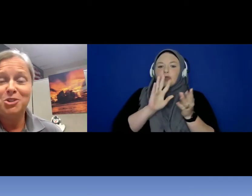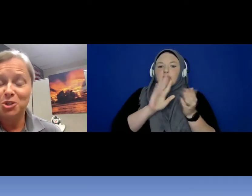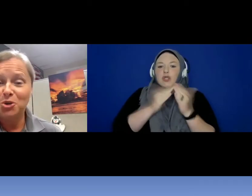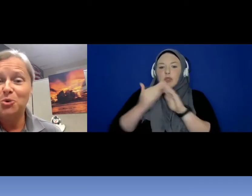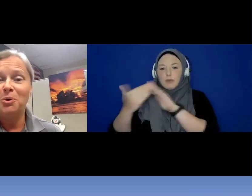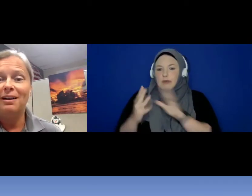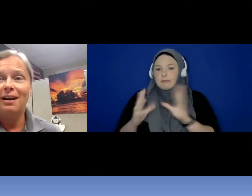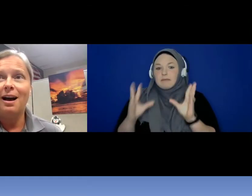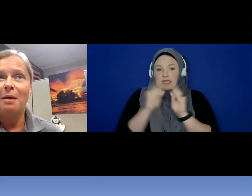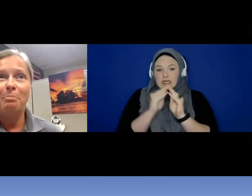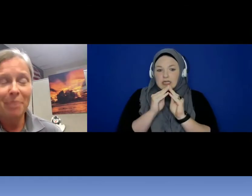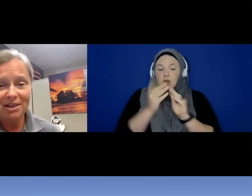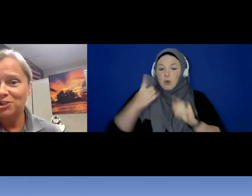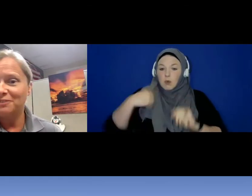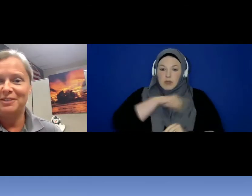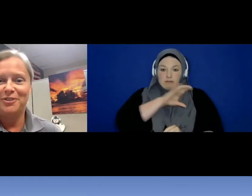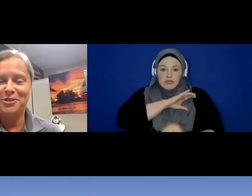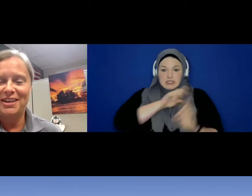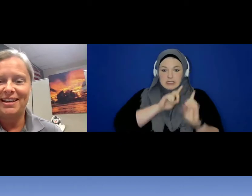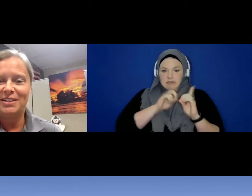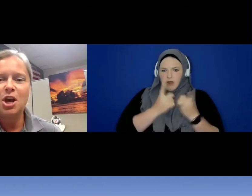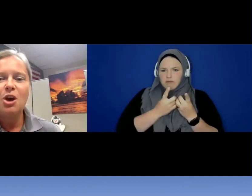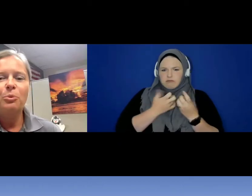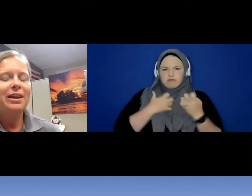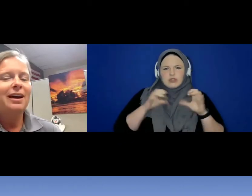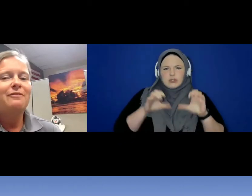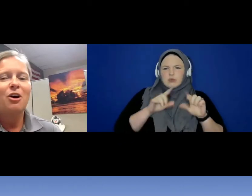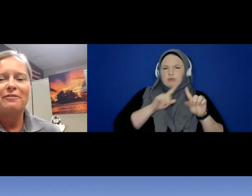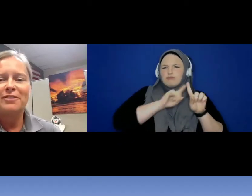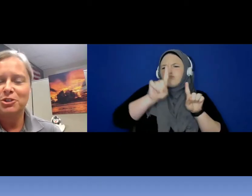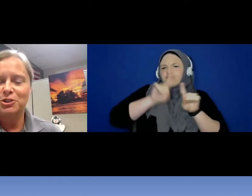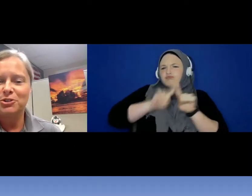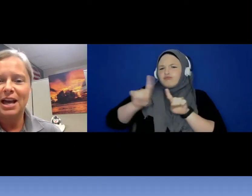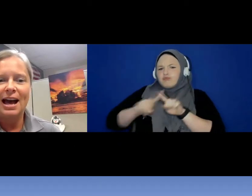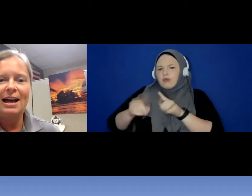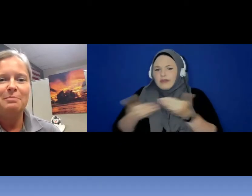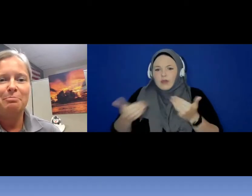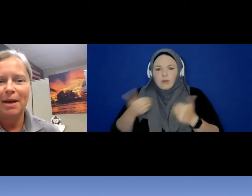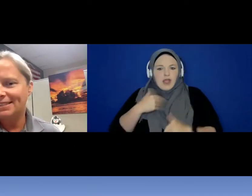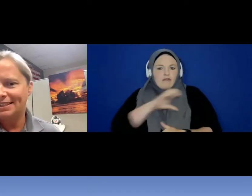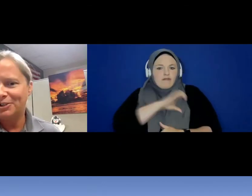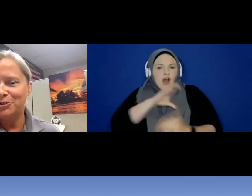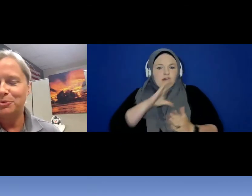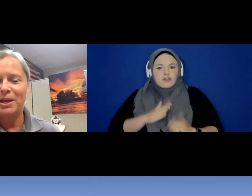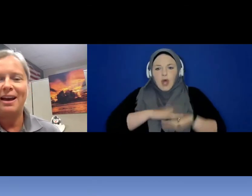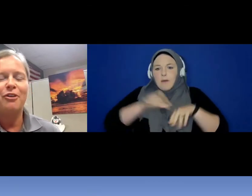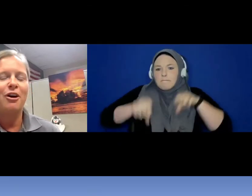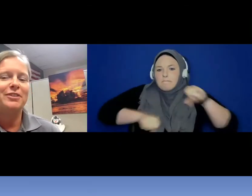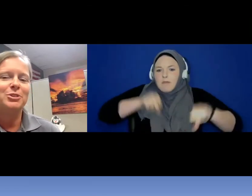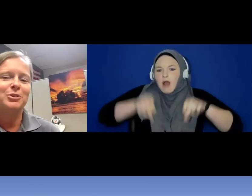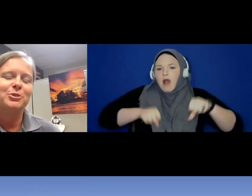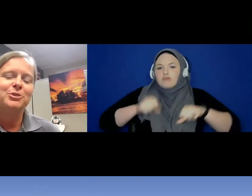do a bunch of different things we have officers on bicycles we have officers